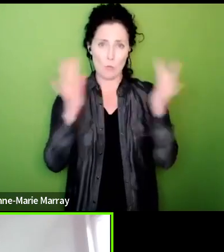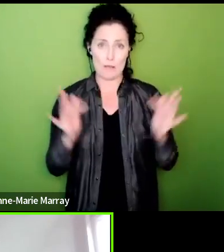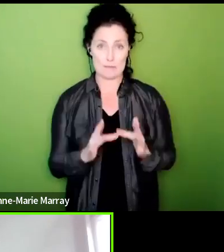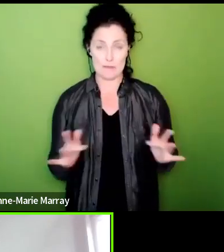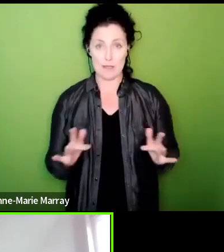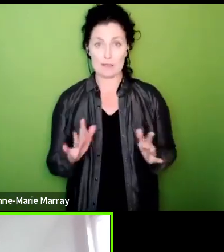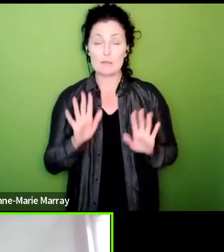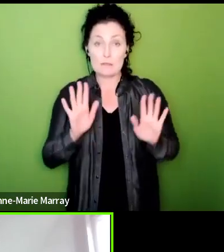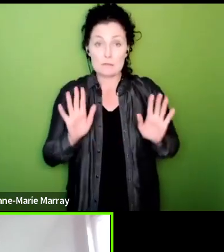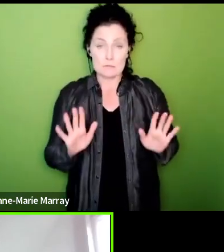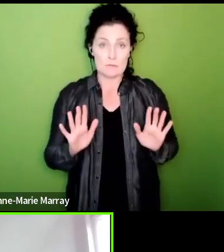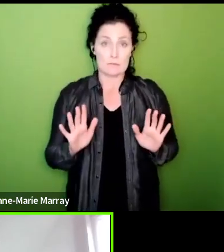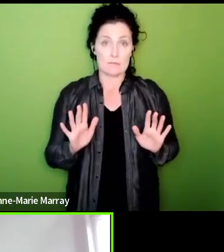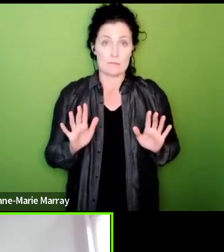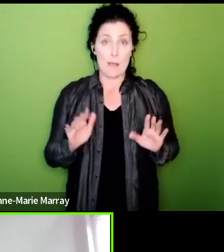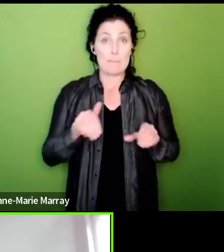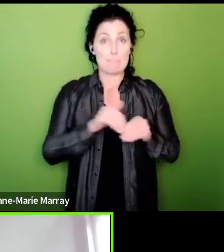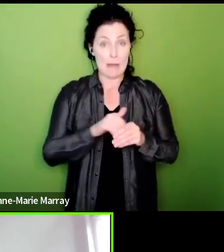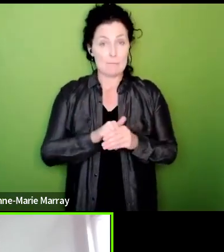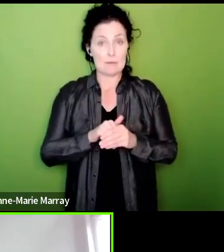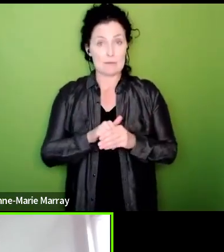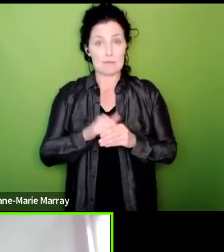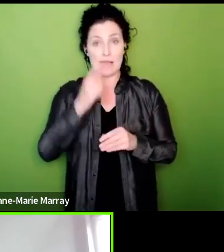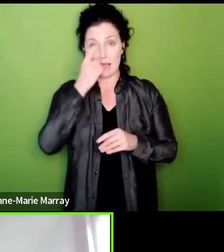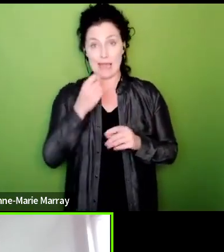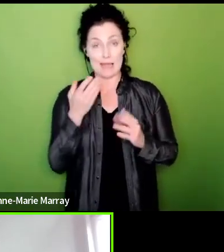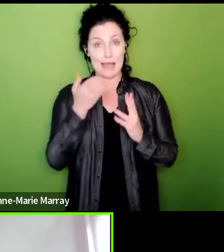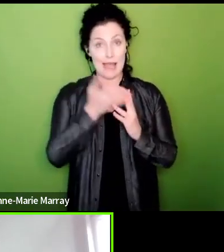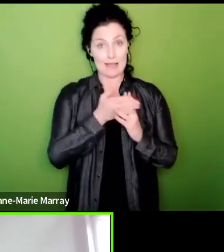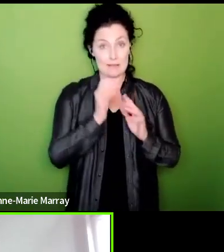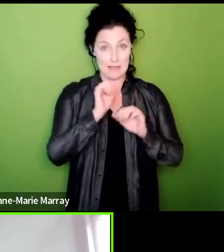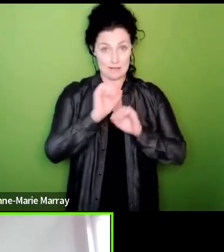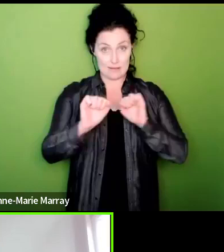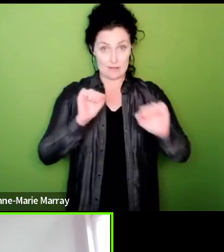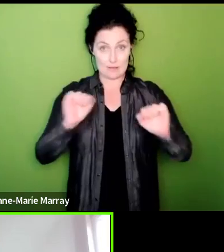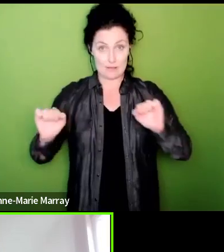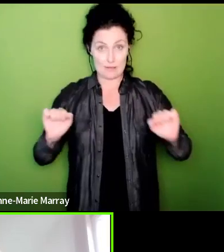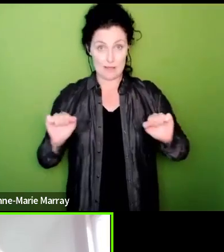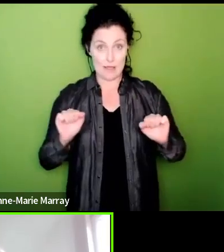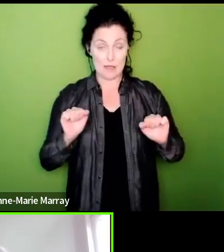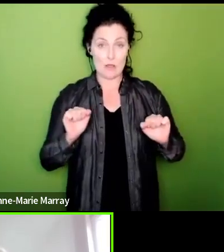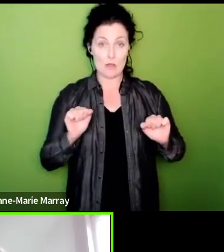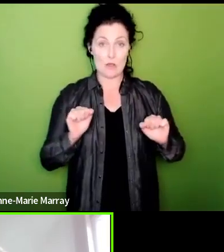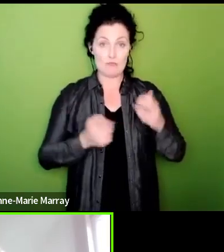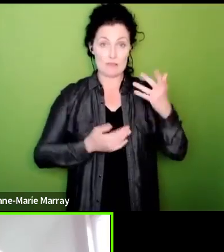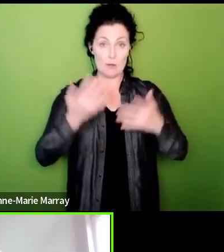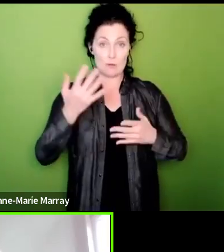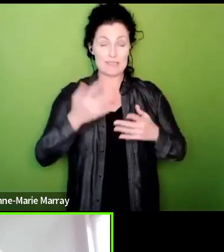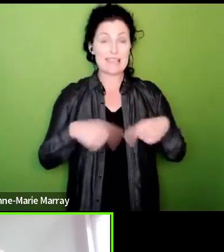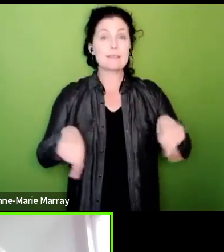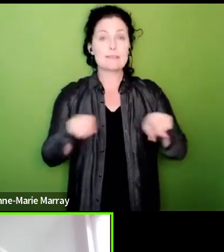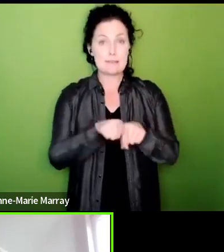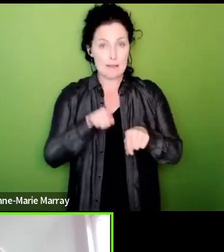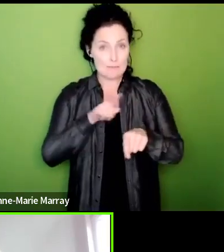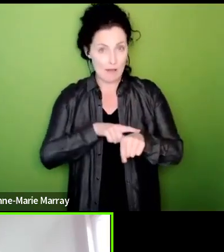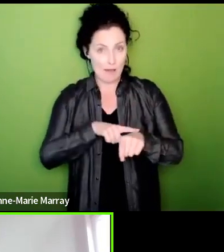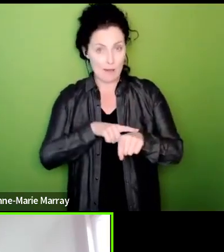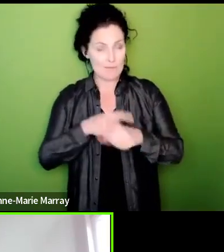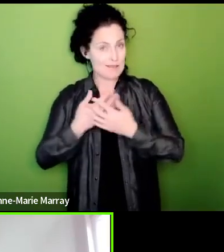people is members will be able to access their results at the same time as any employer gets